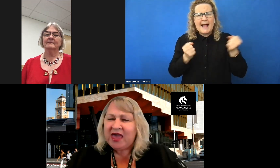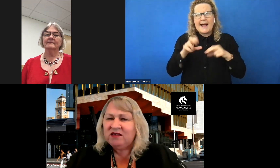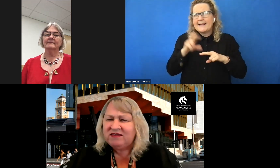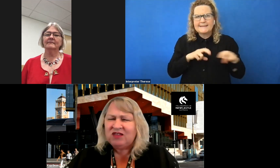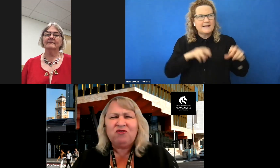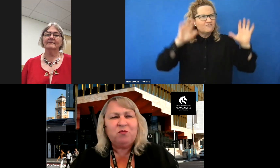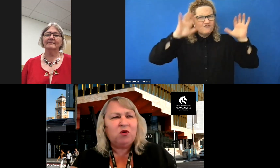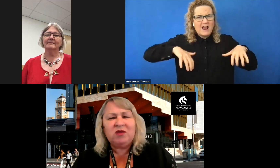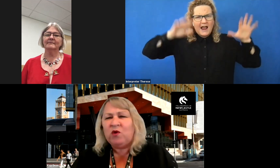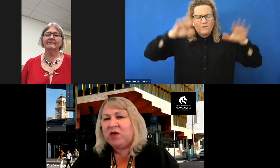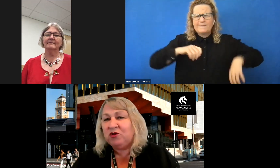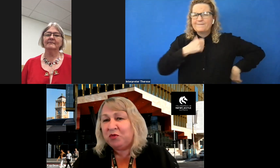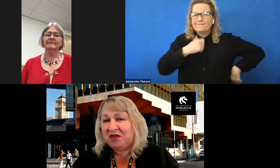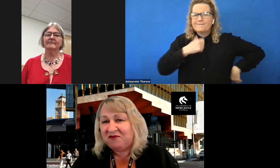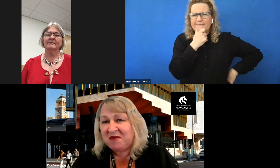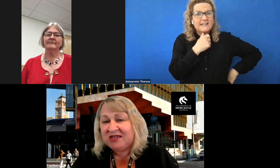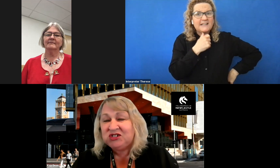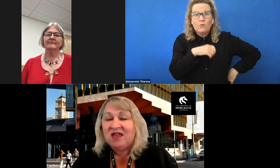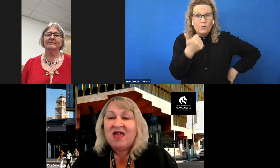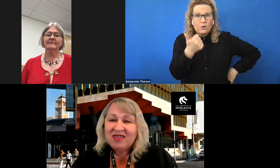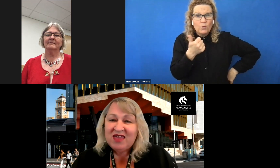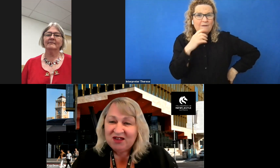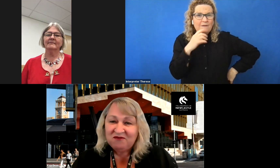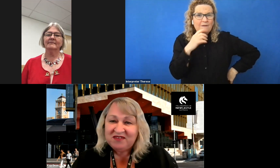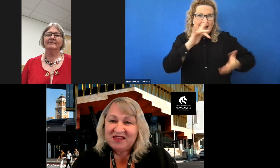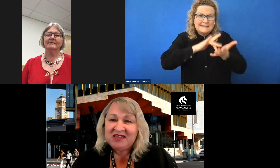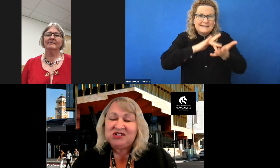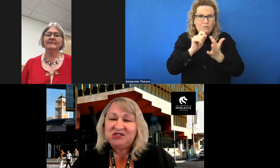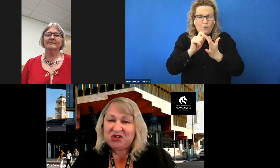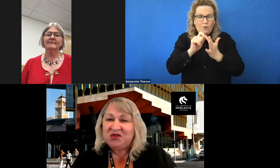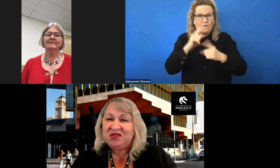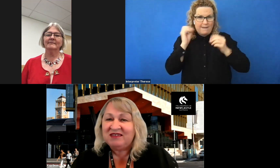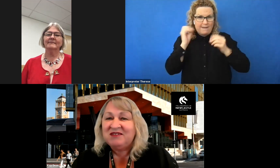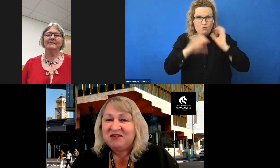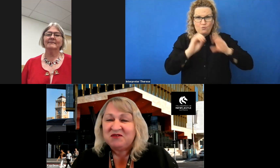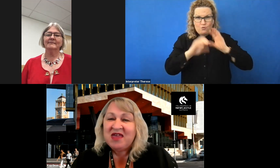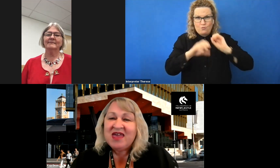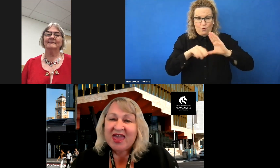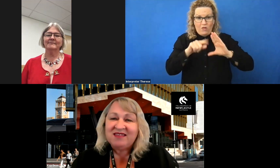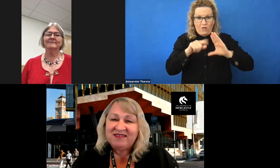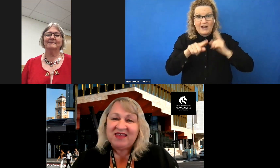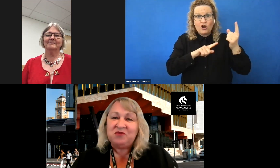we had a central point where we could put information", that conversation turned into NSET,